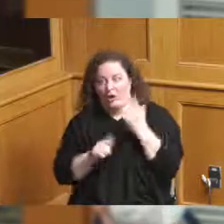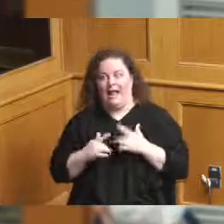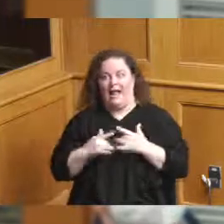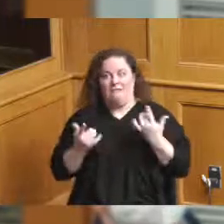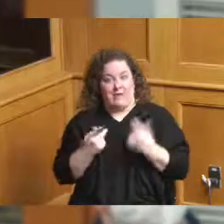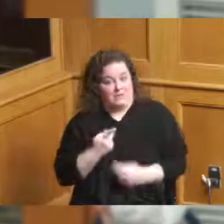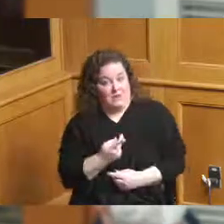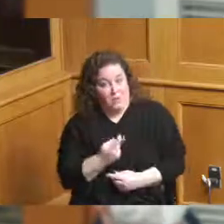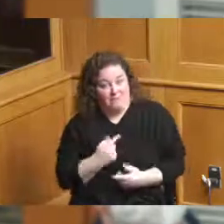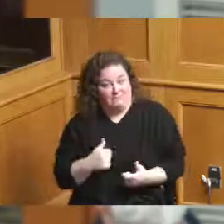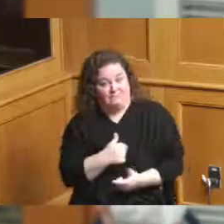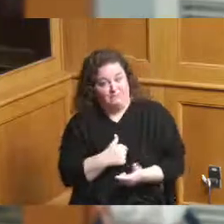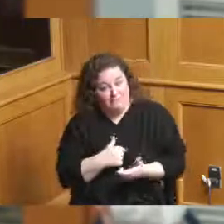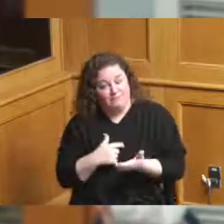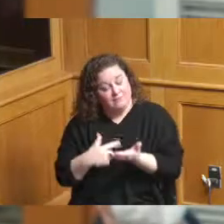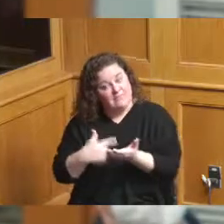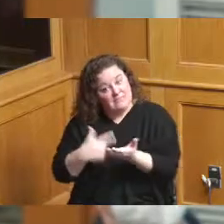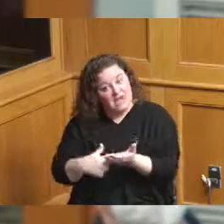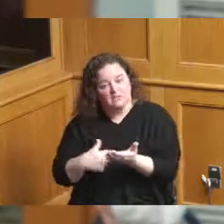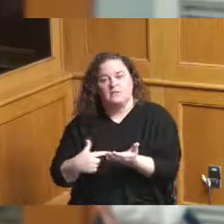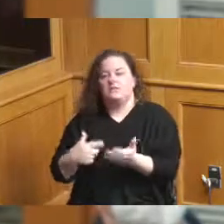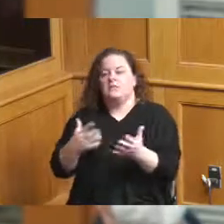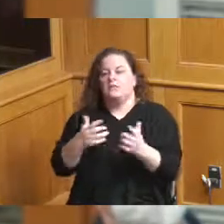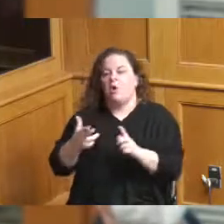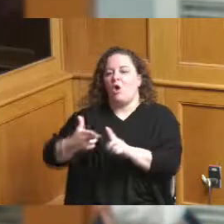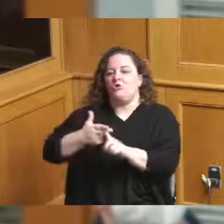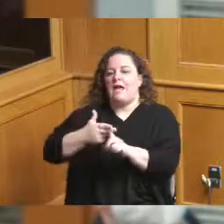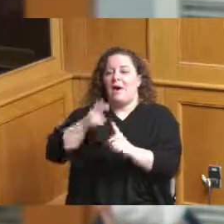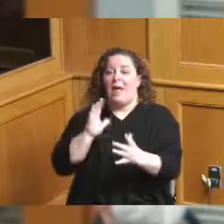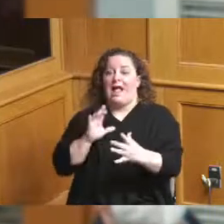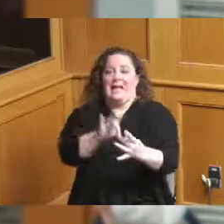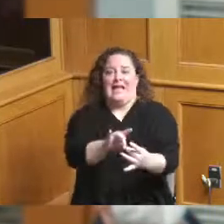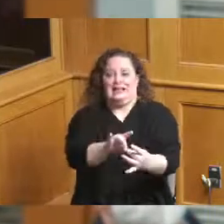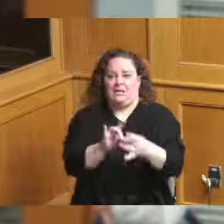they want a hotel that's really connected that can be convenient for meetings rooms